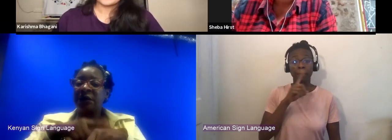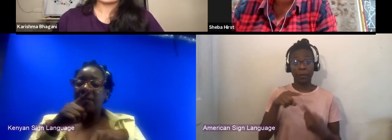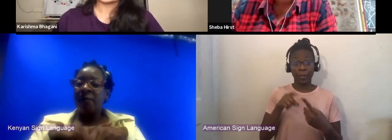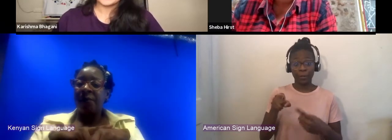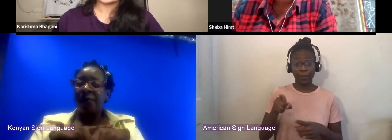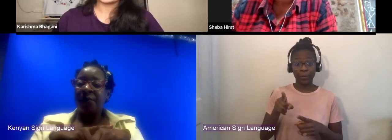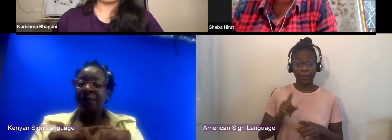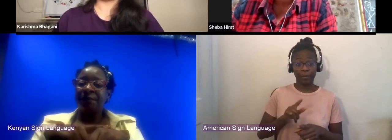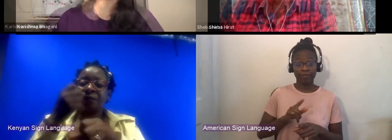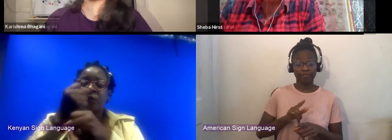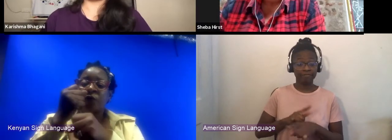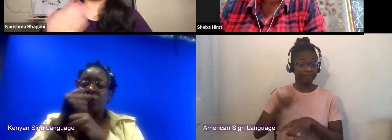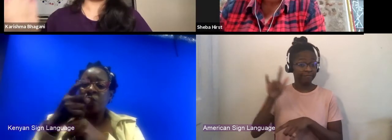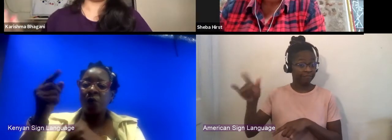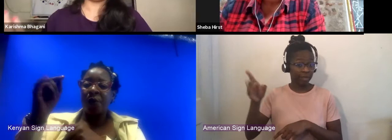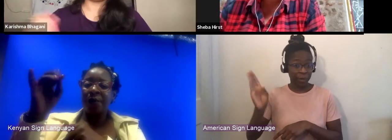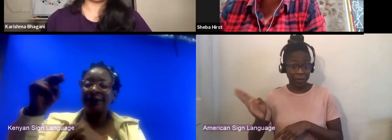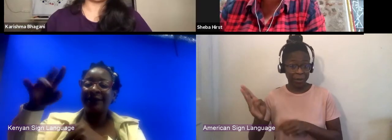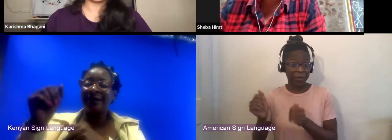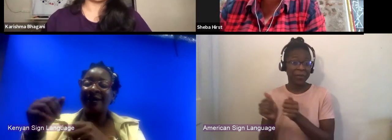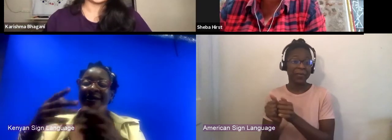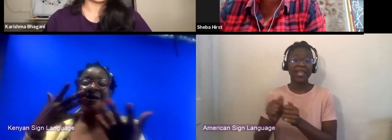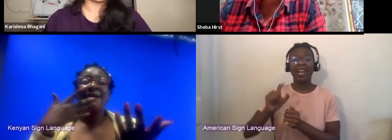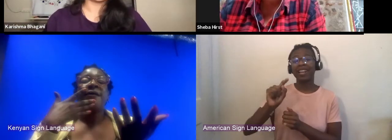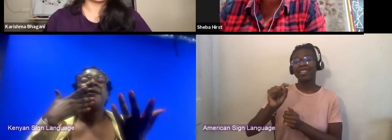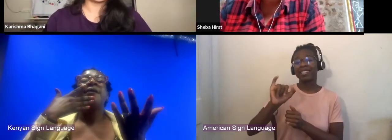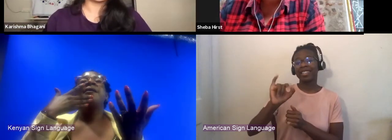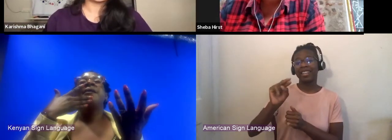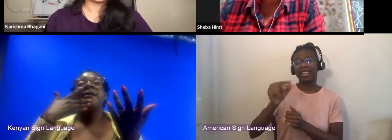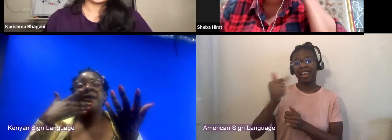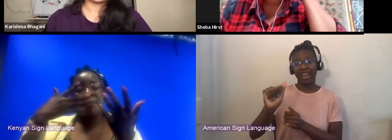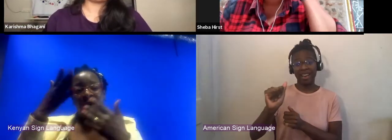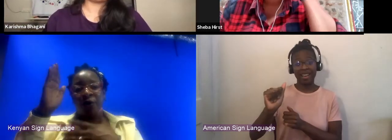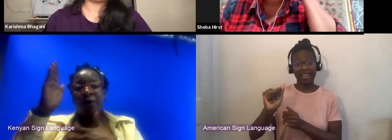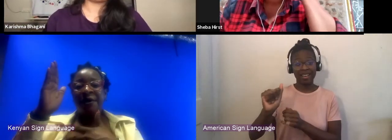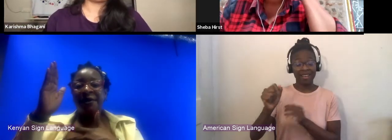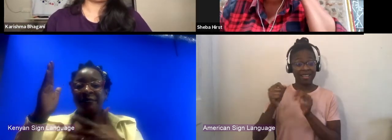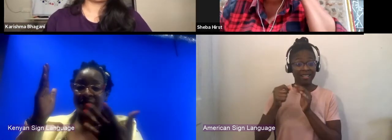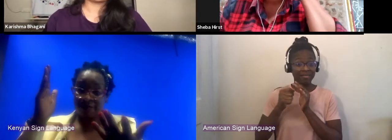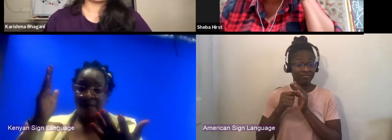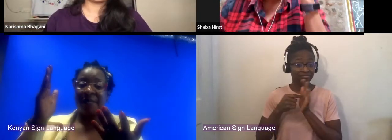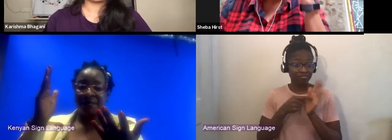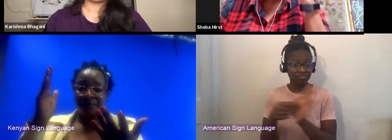How is that different... Oh my God. From when we're producing it at the National Theater here? I mean, I have to say